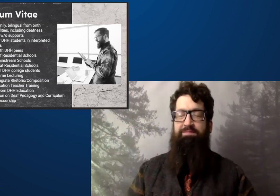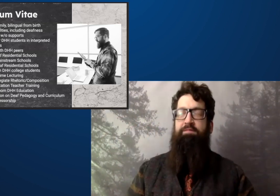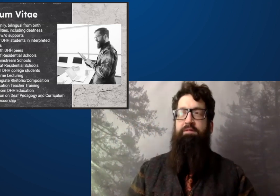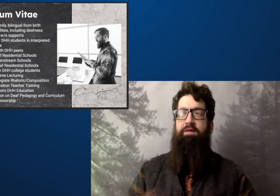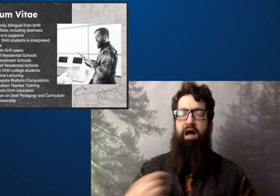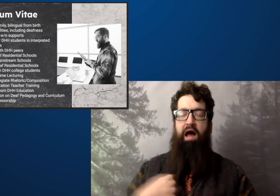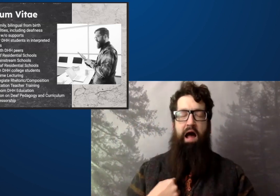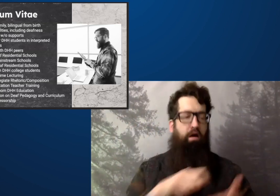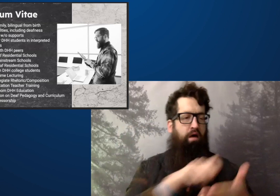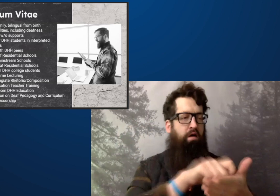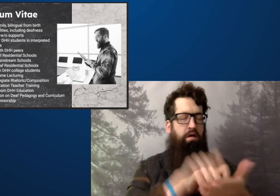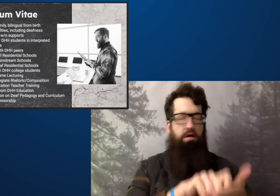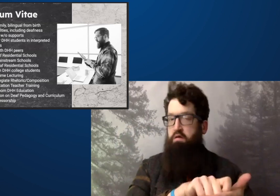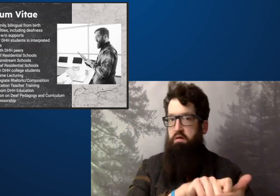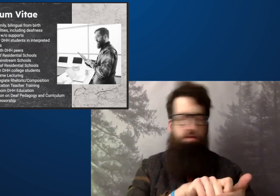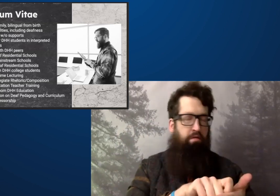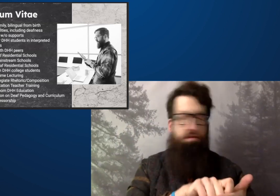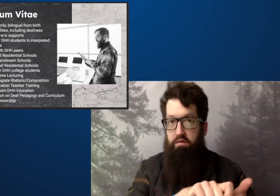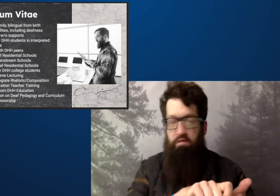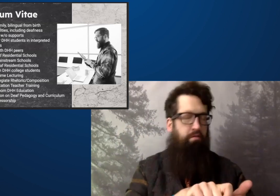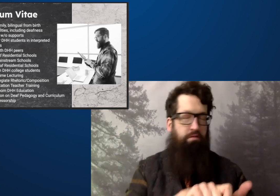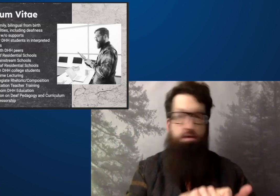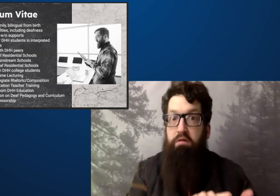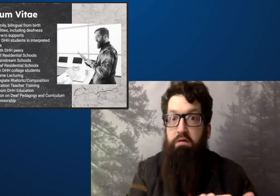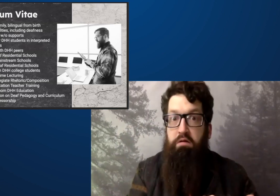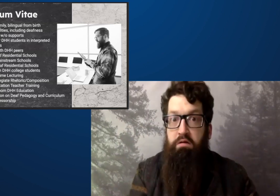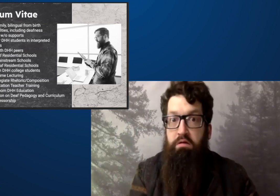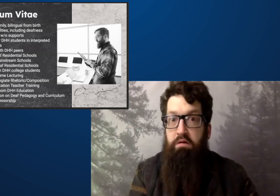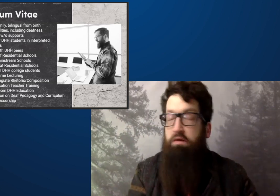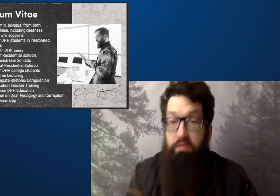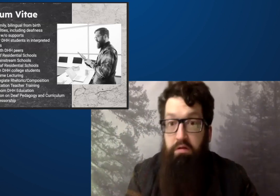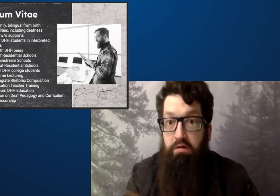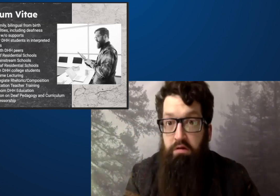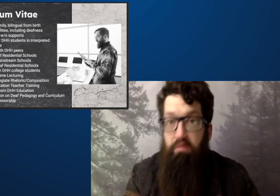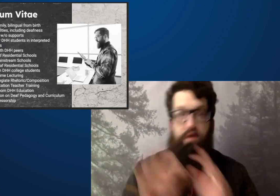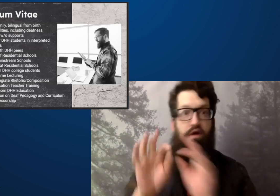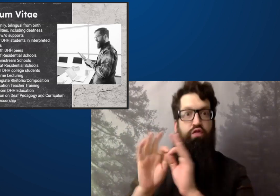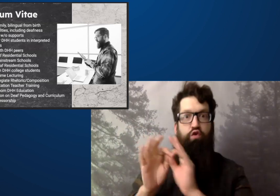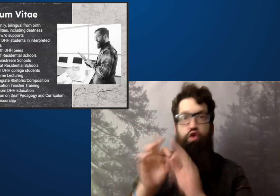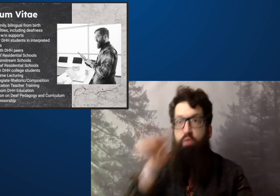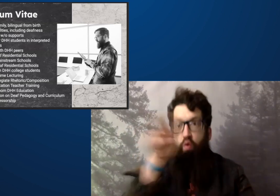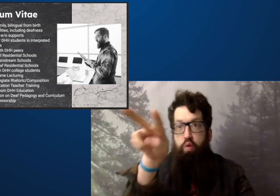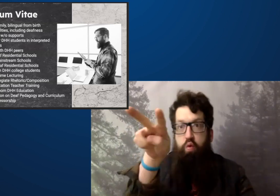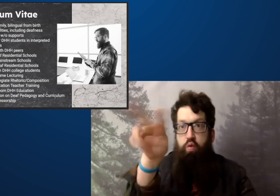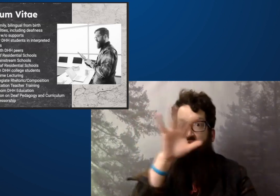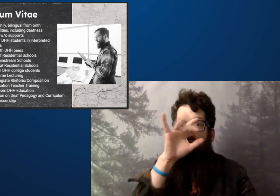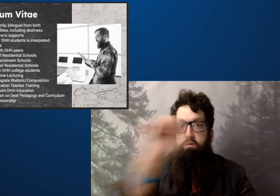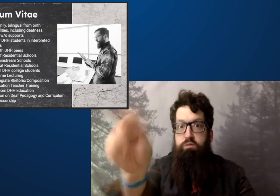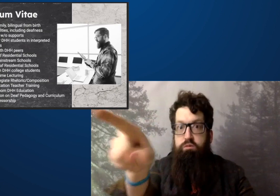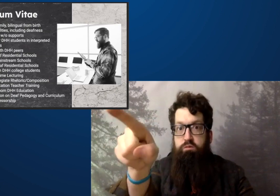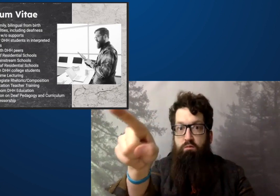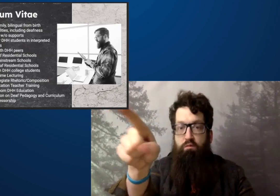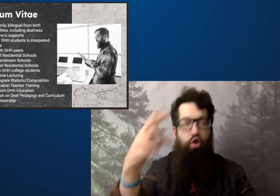I remember seeing an interpreter in the classroom, and I was, like, shocked. I was trying to take notes the other